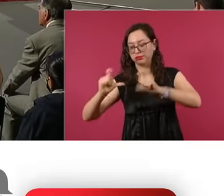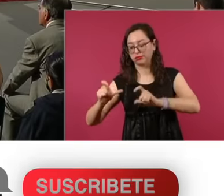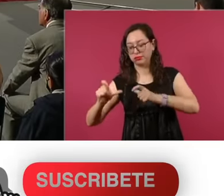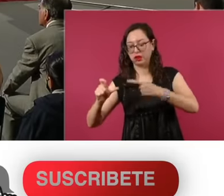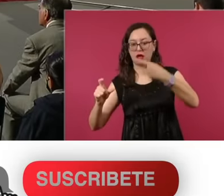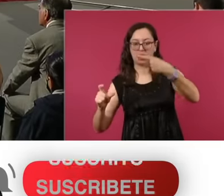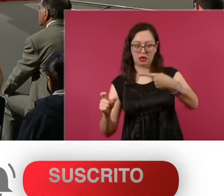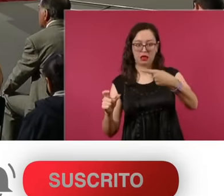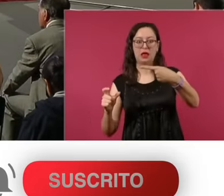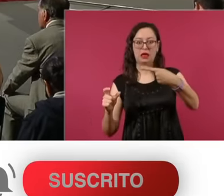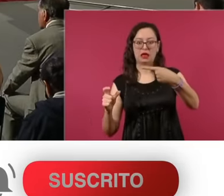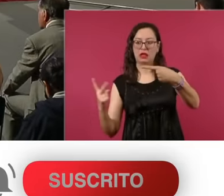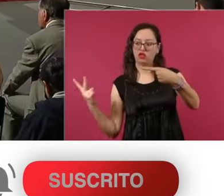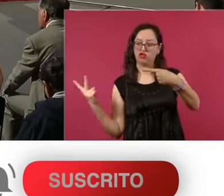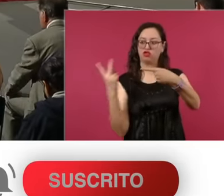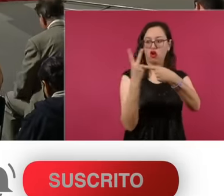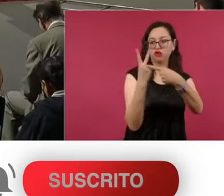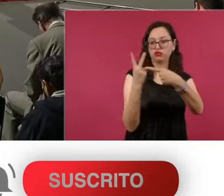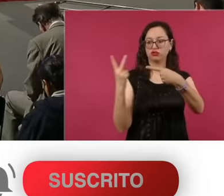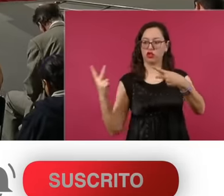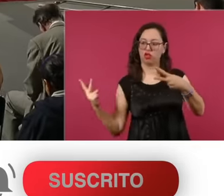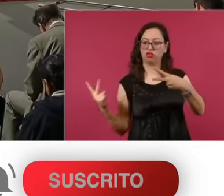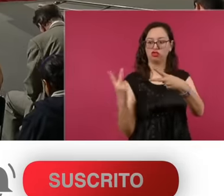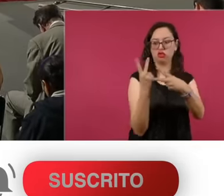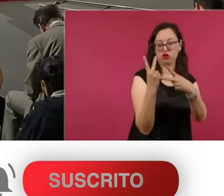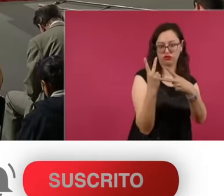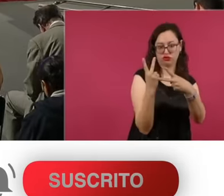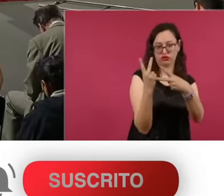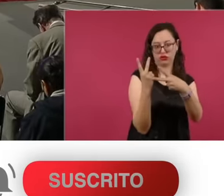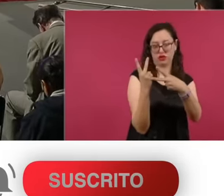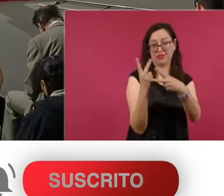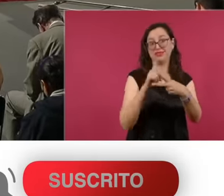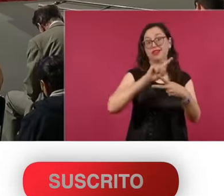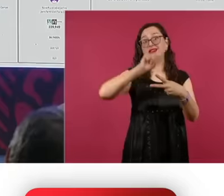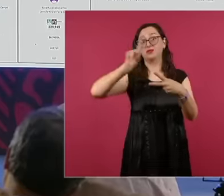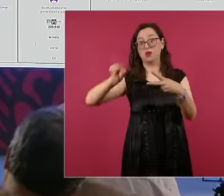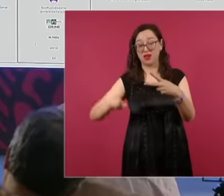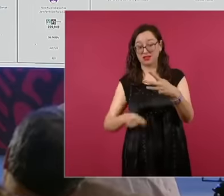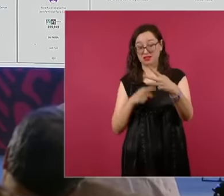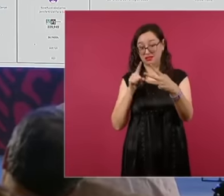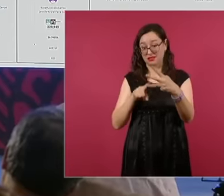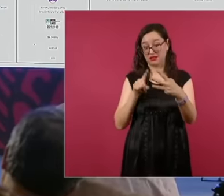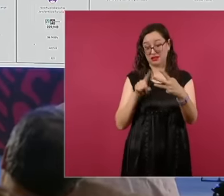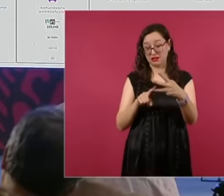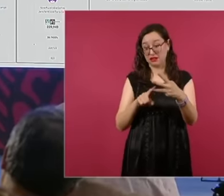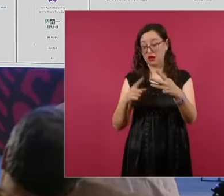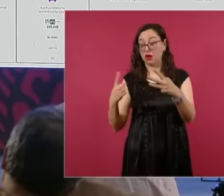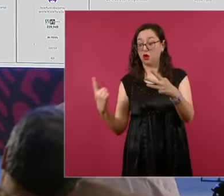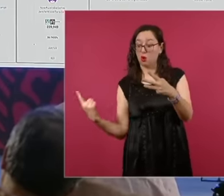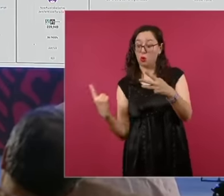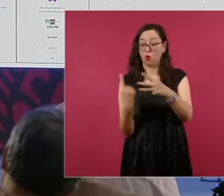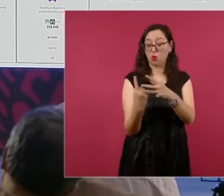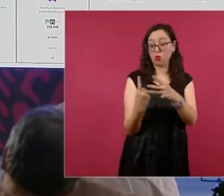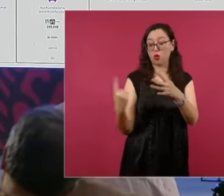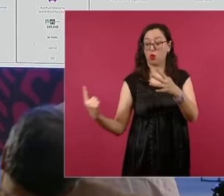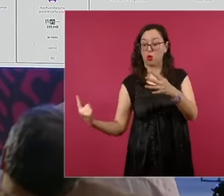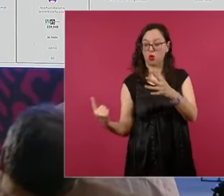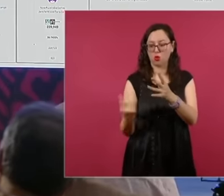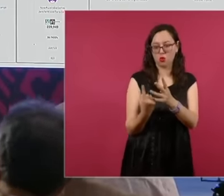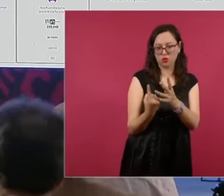as the first minority, that is, in second place, a senator enters, a female senator enters the hot case